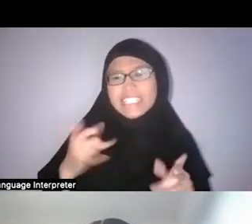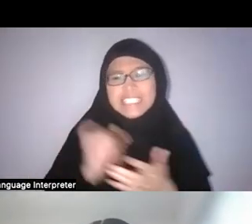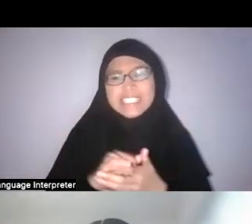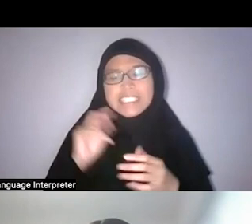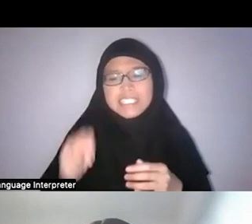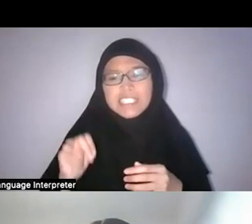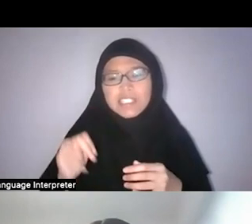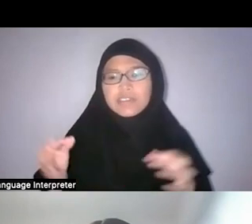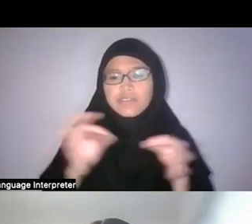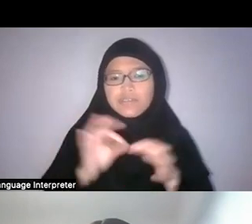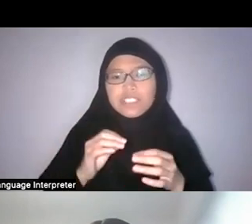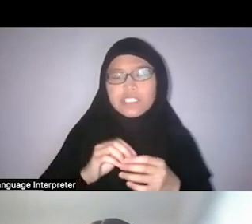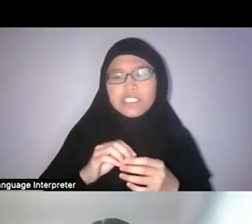the things that I mentioned before,